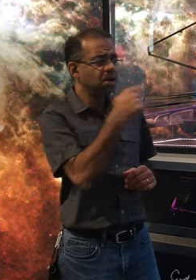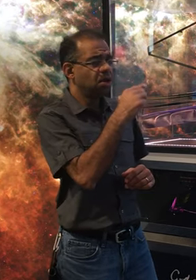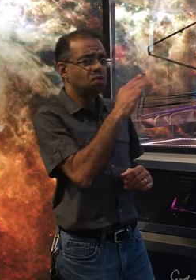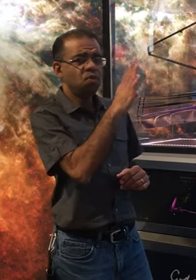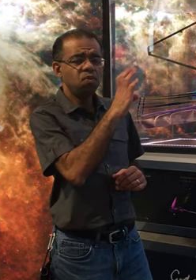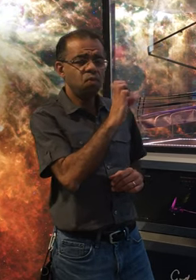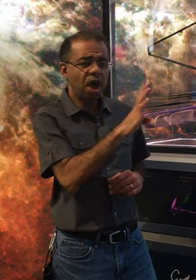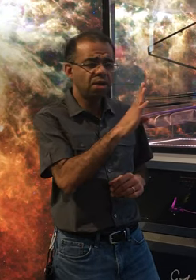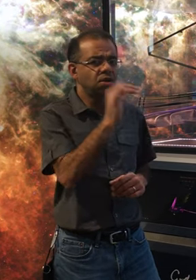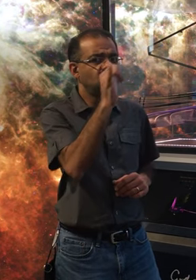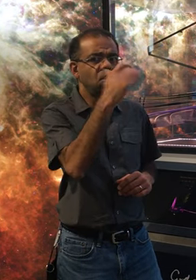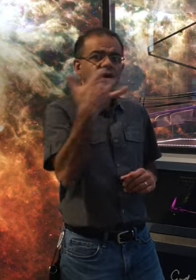Webb is so sensitive,